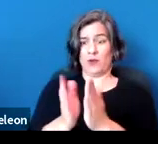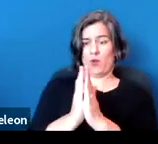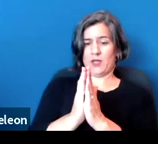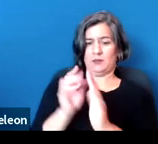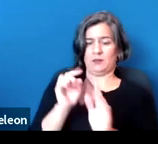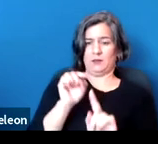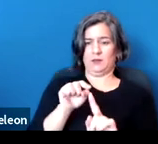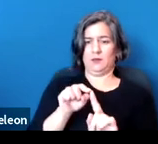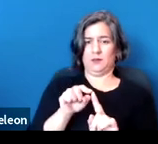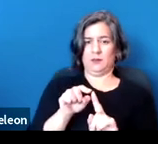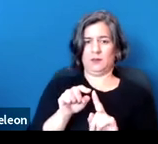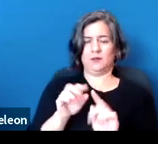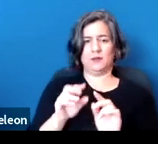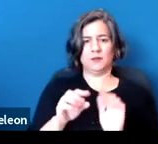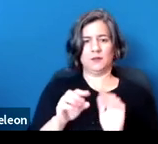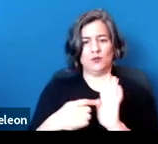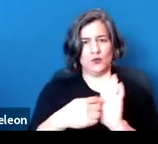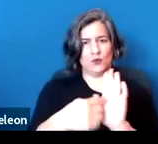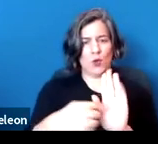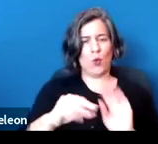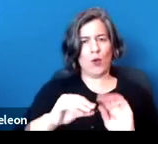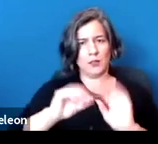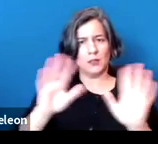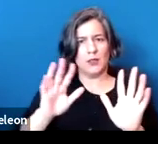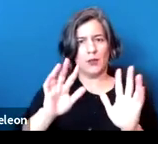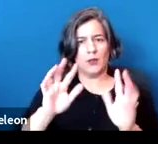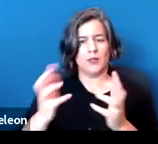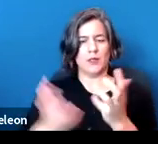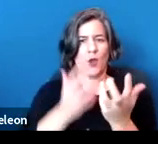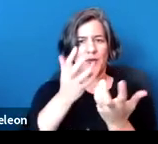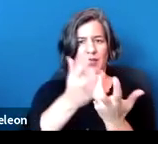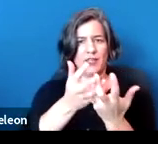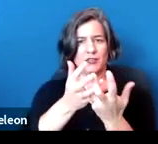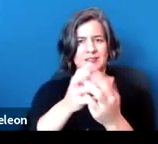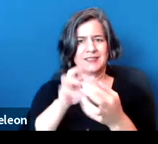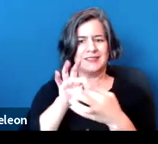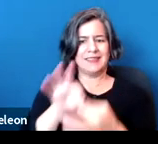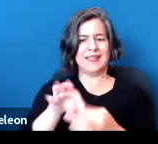and that is illustrating how the accommodation is tied to the person's disability.